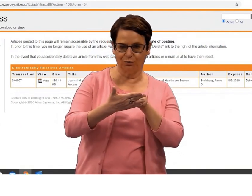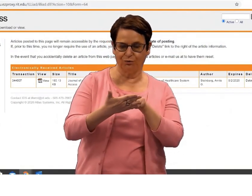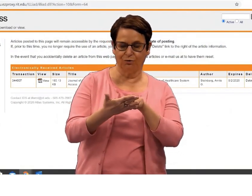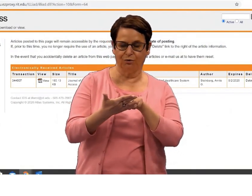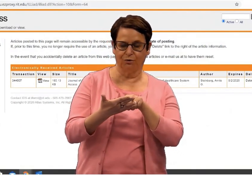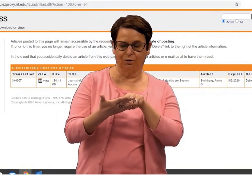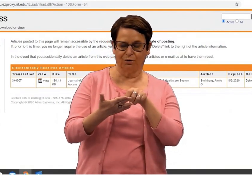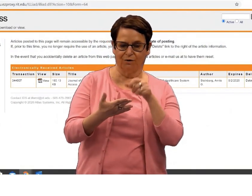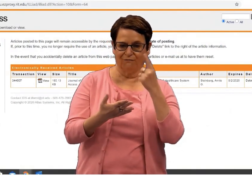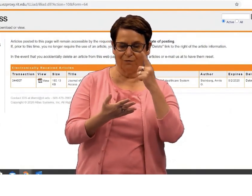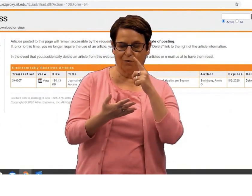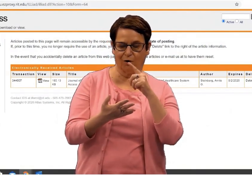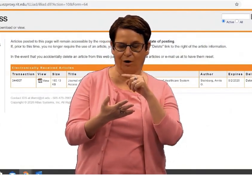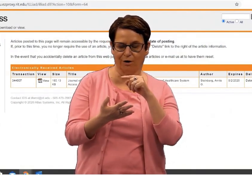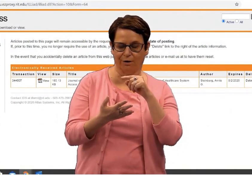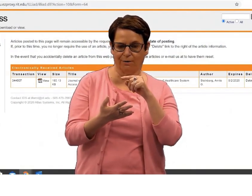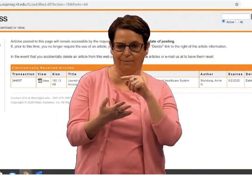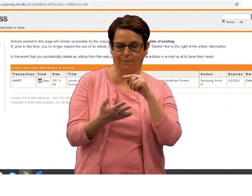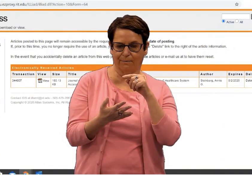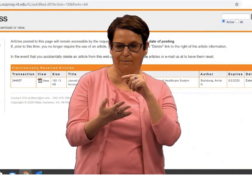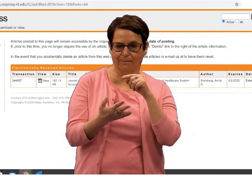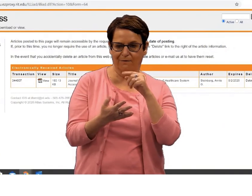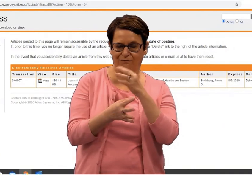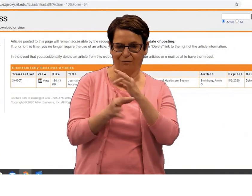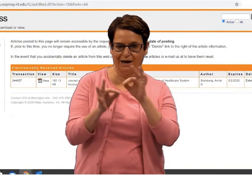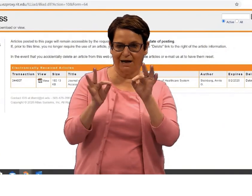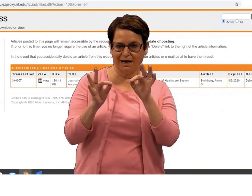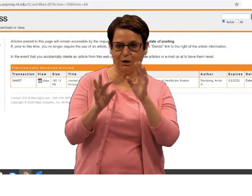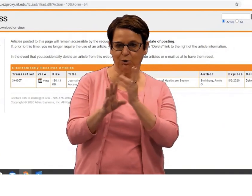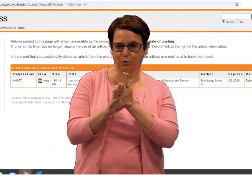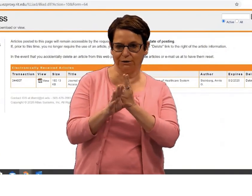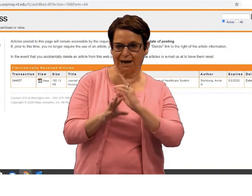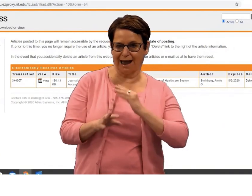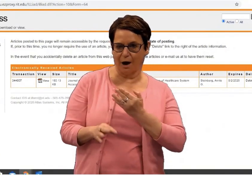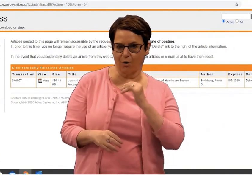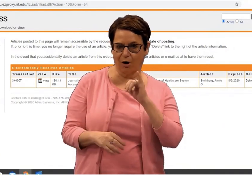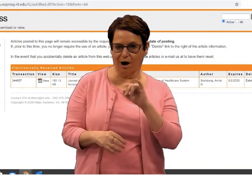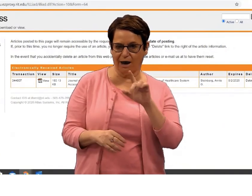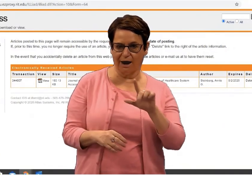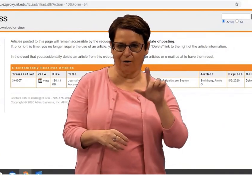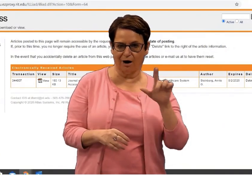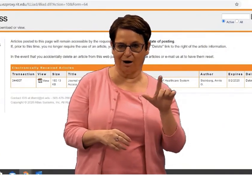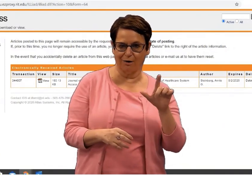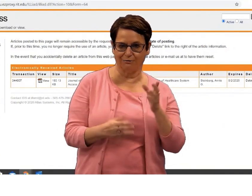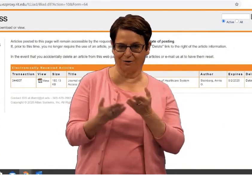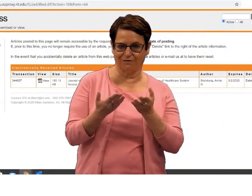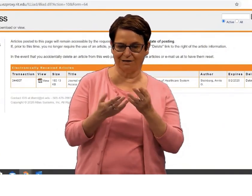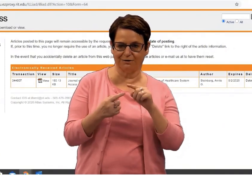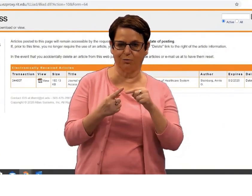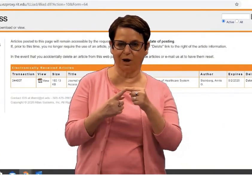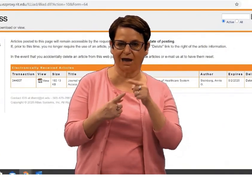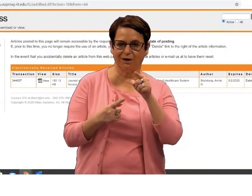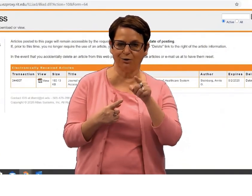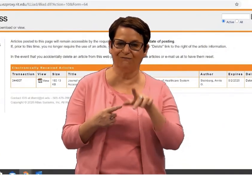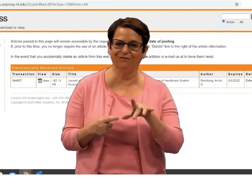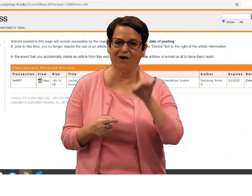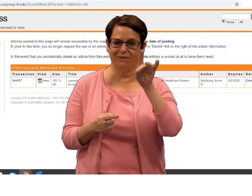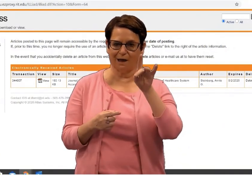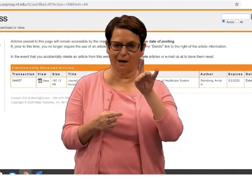That sums up how you can find articles for free using our ILL Services when you find them